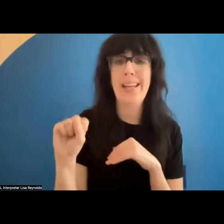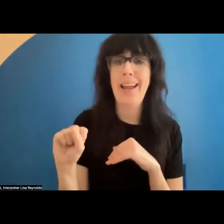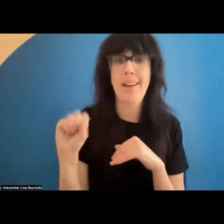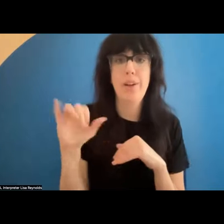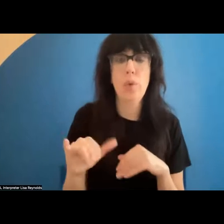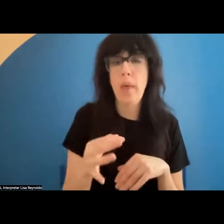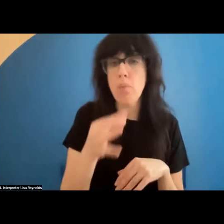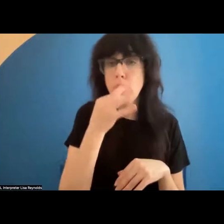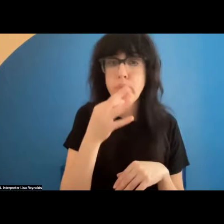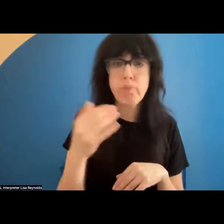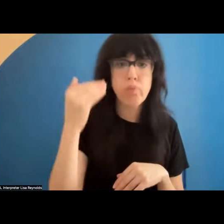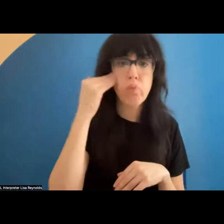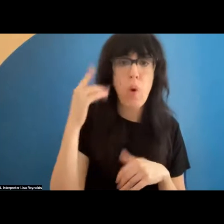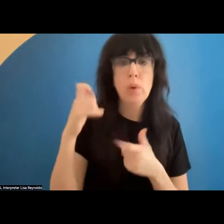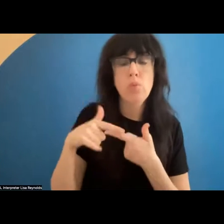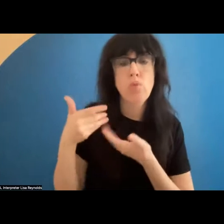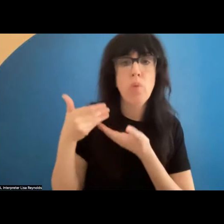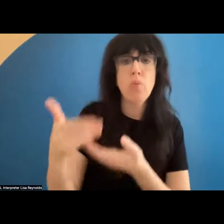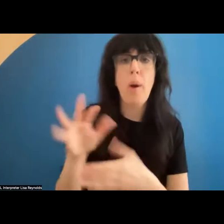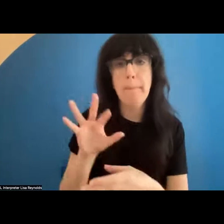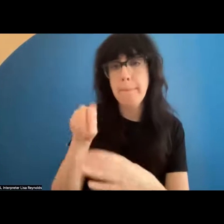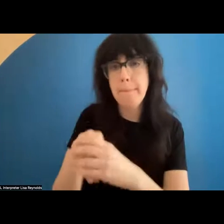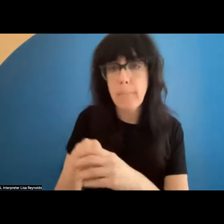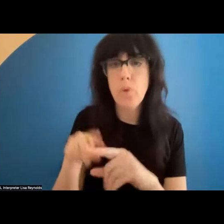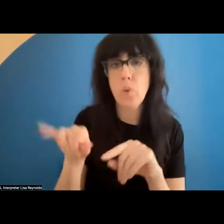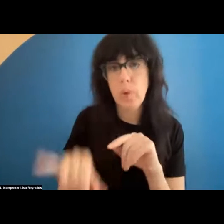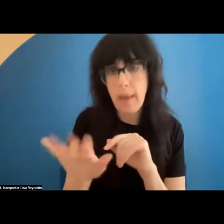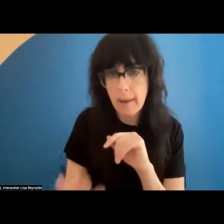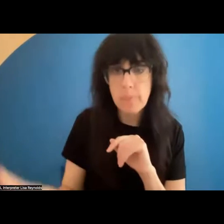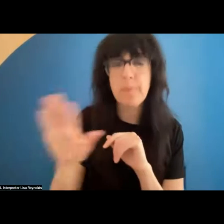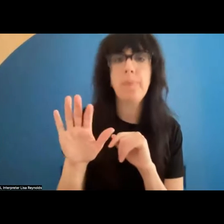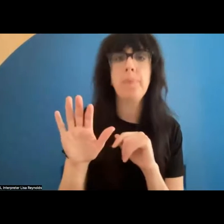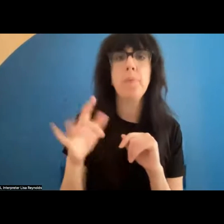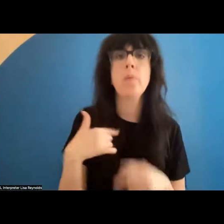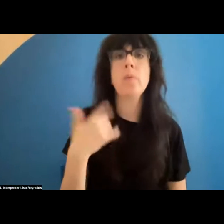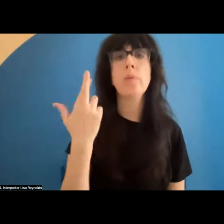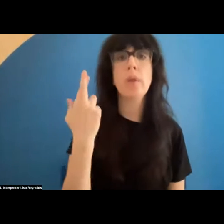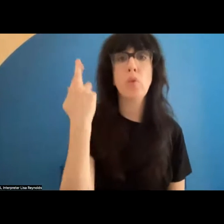I brought that expertise into the fold. And I realized